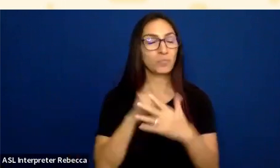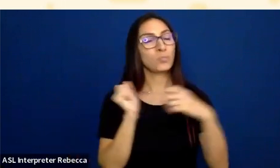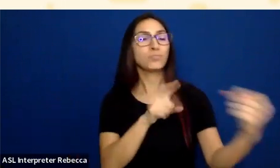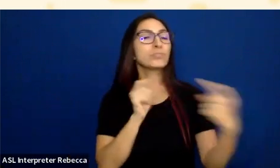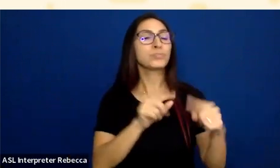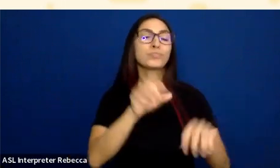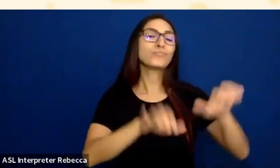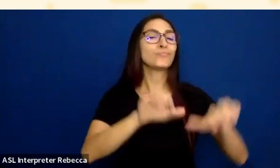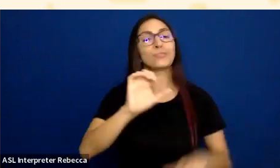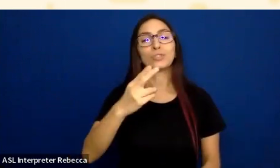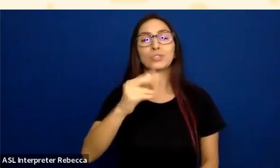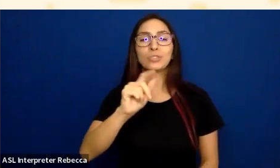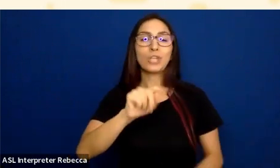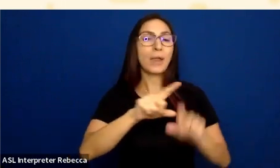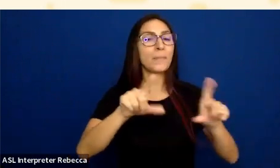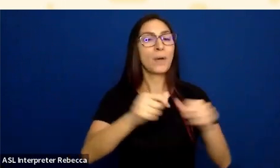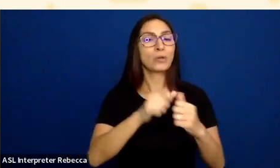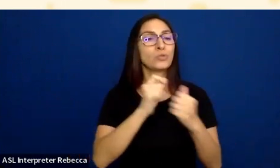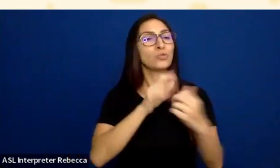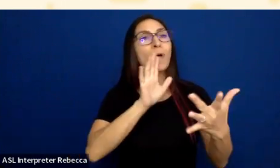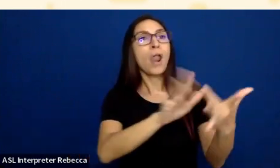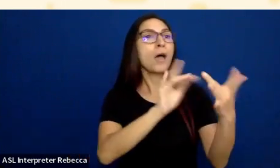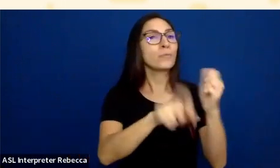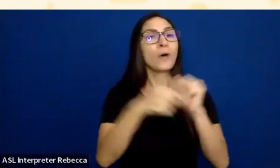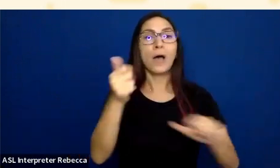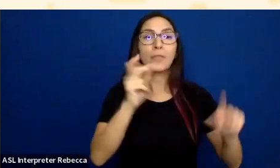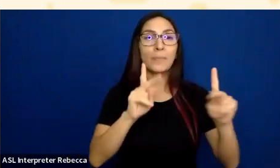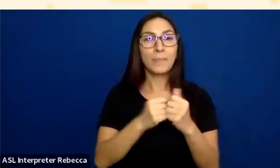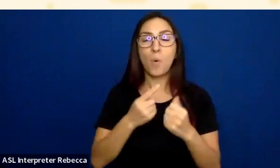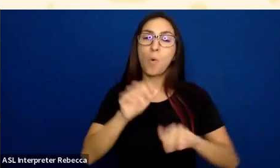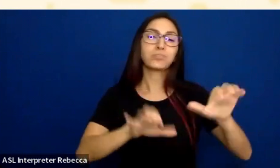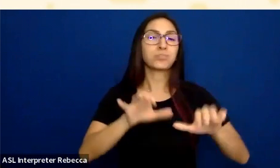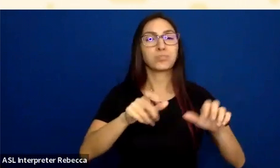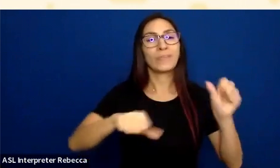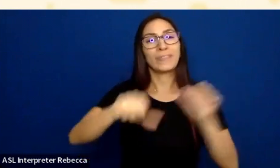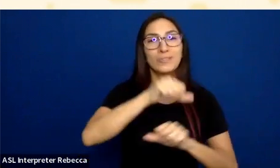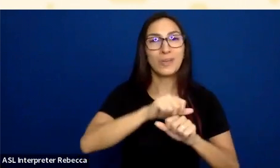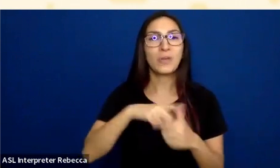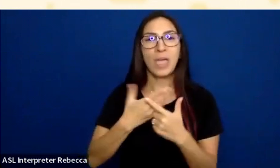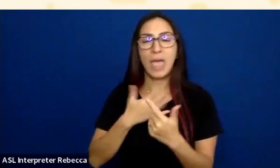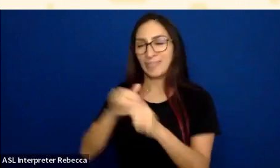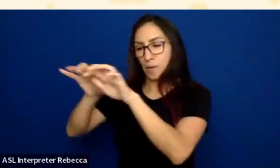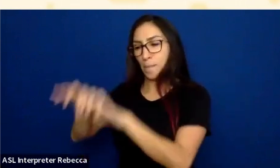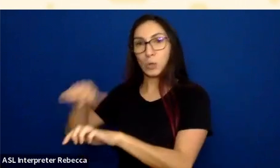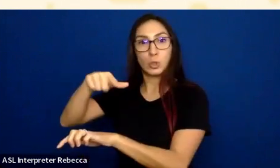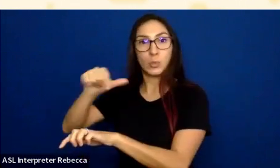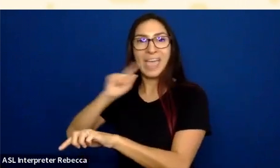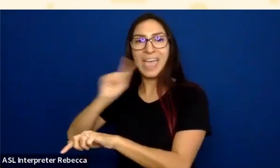to chat amongst yourselves, and use the Q&A for any questions that you would like Jon to address at the end here.